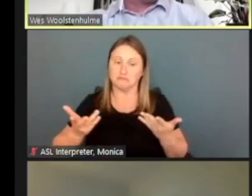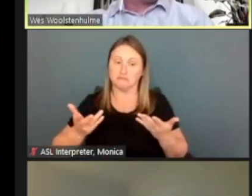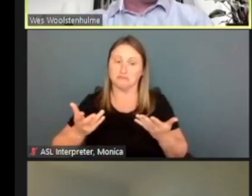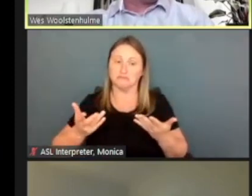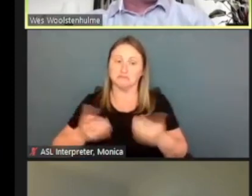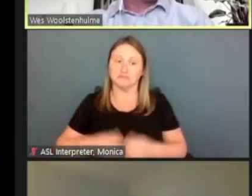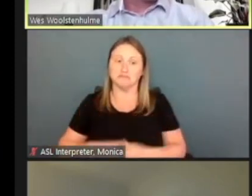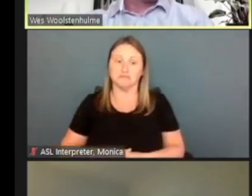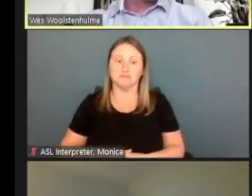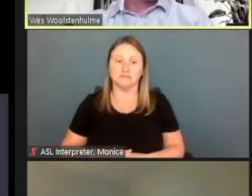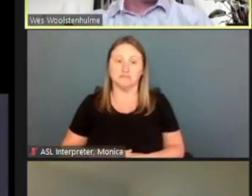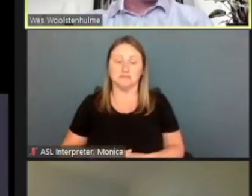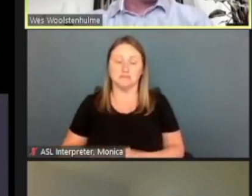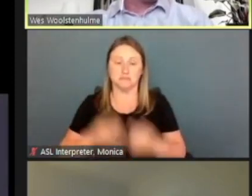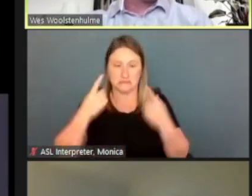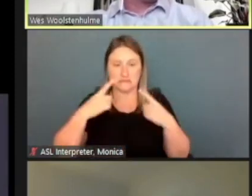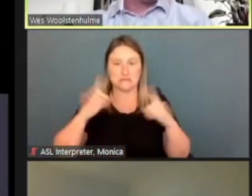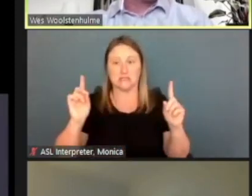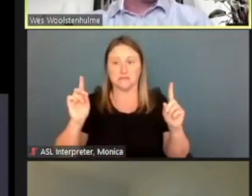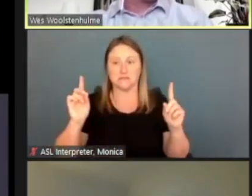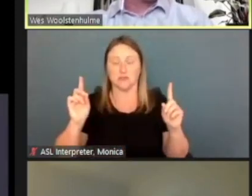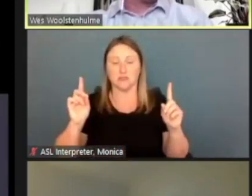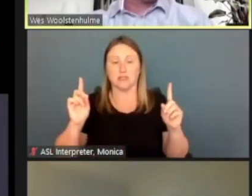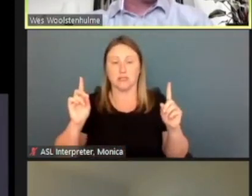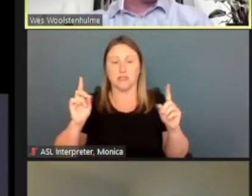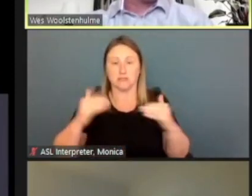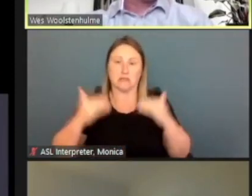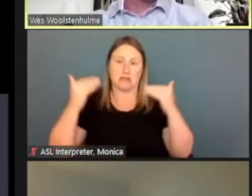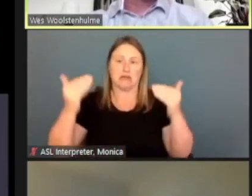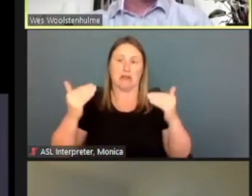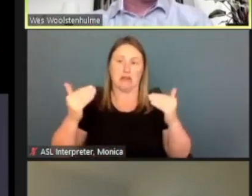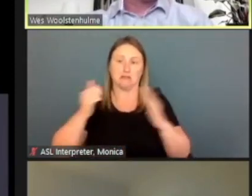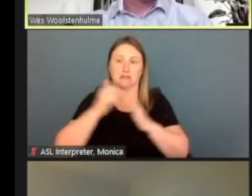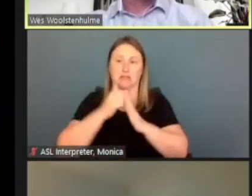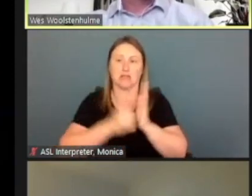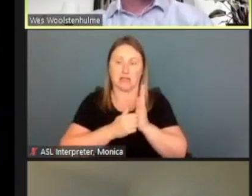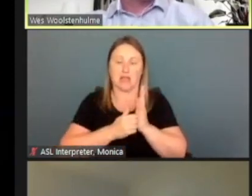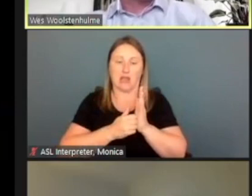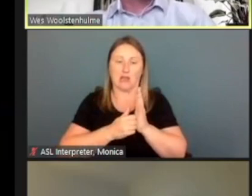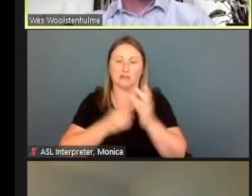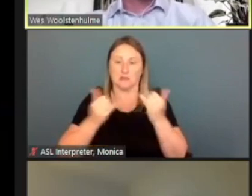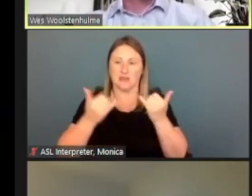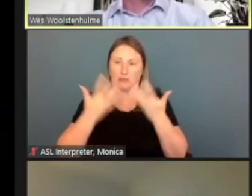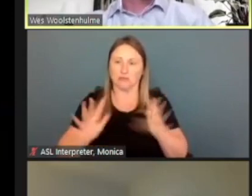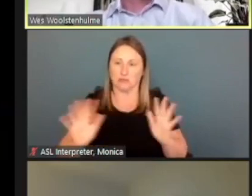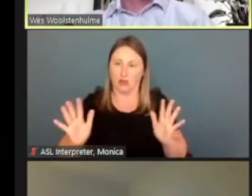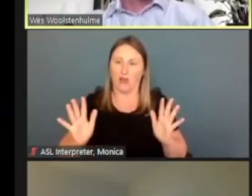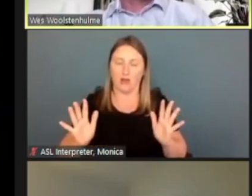And then they've successively have enhanced their account and they are done at this point.